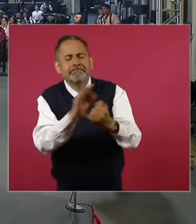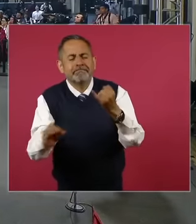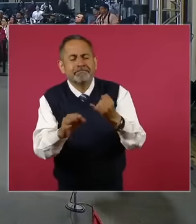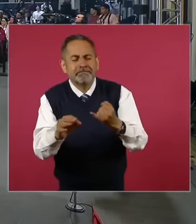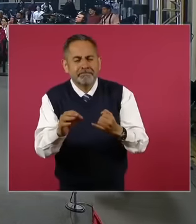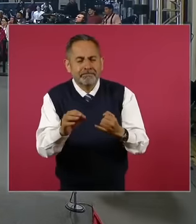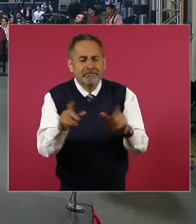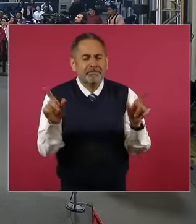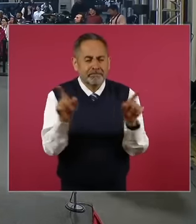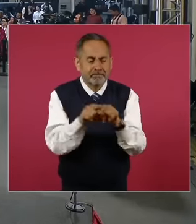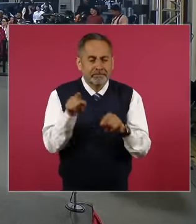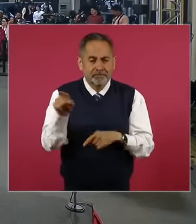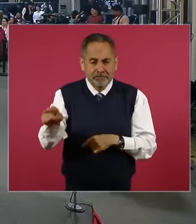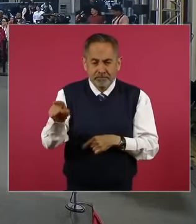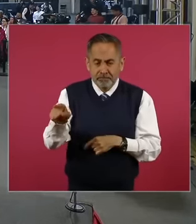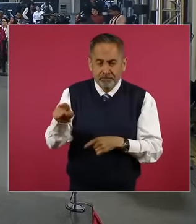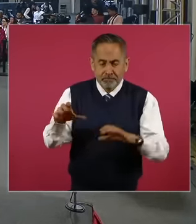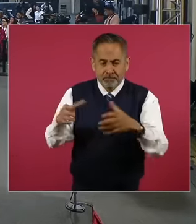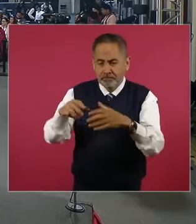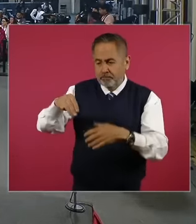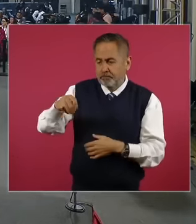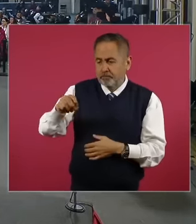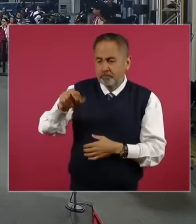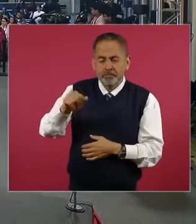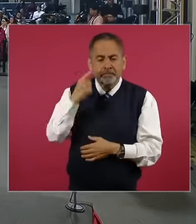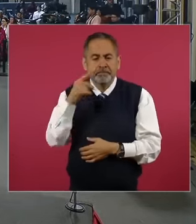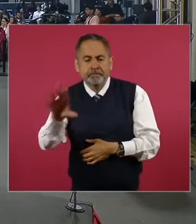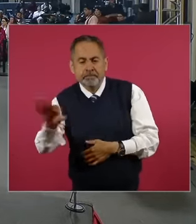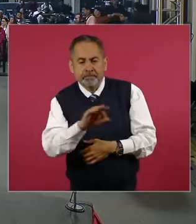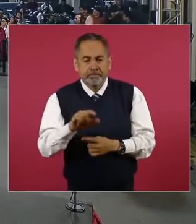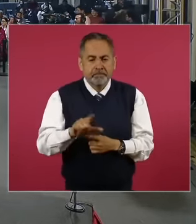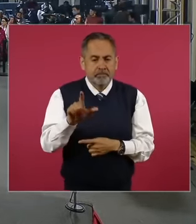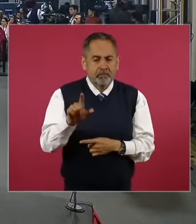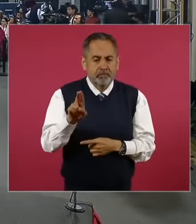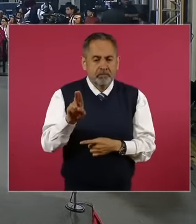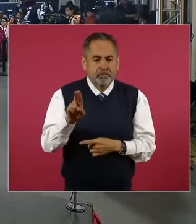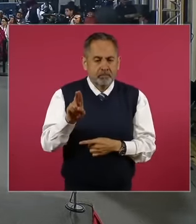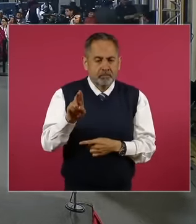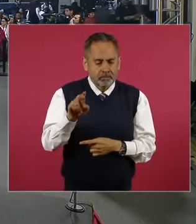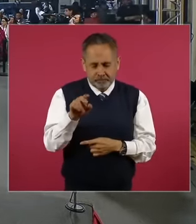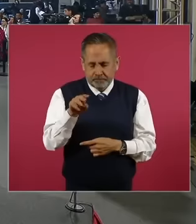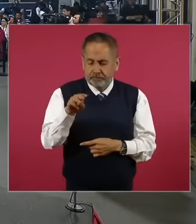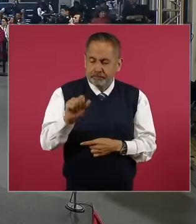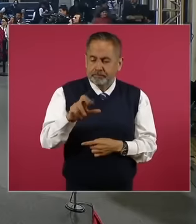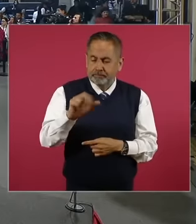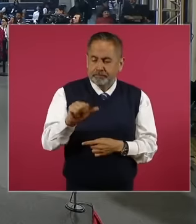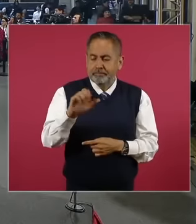National Congress of Morena appointed Luisa María mayor Luján as president of the party president of the